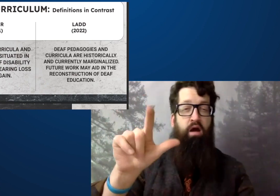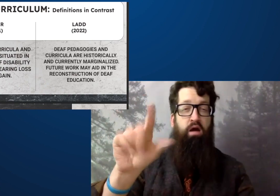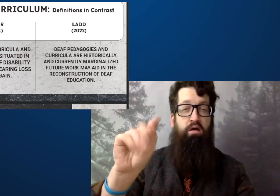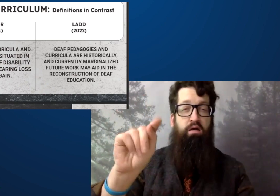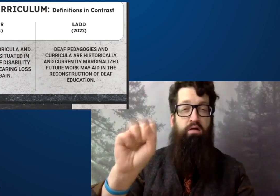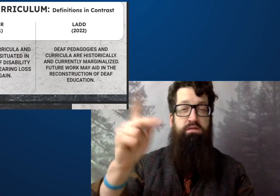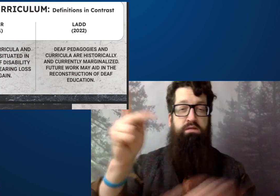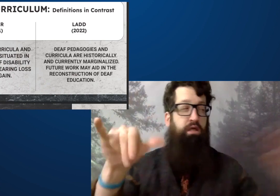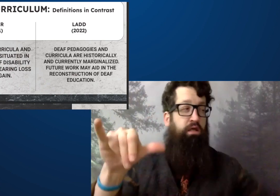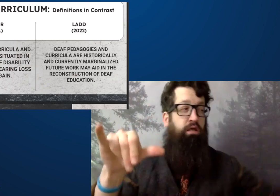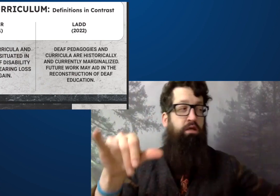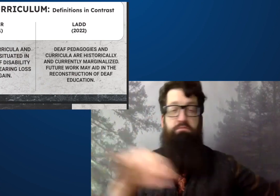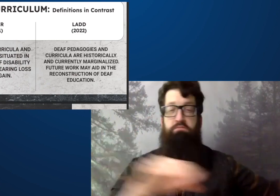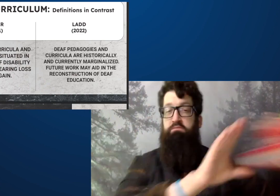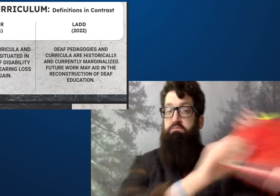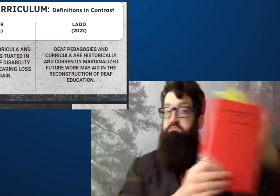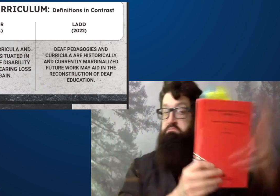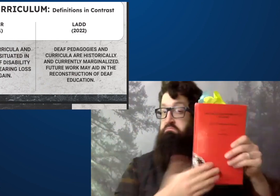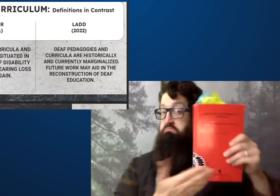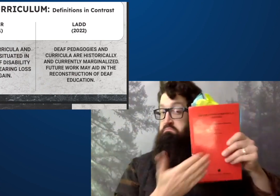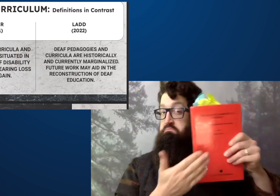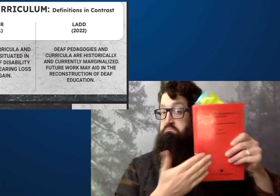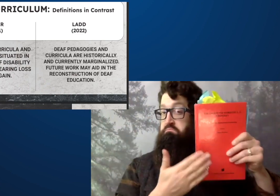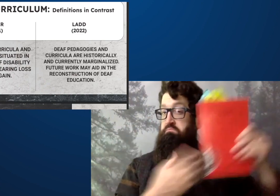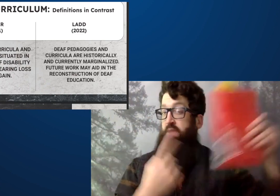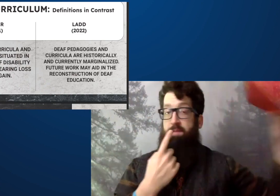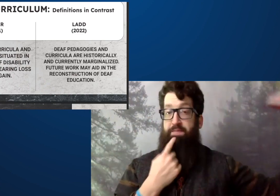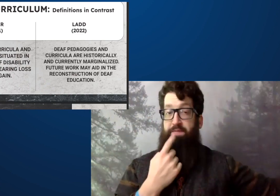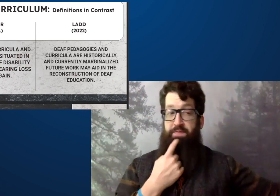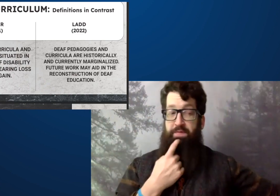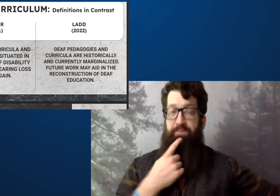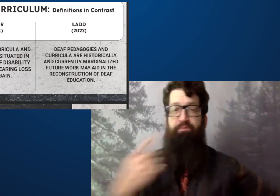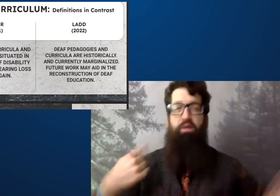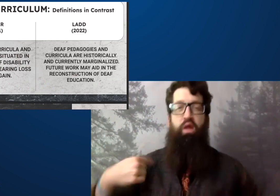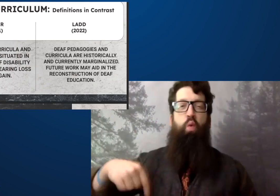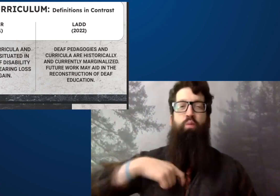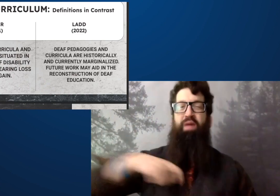So a huge point from Vaigatsky's works